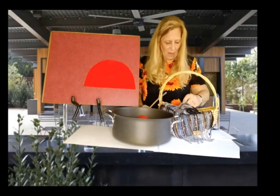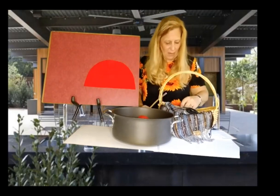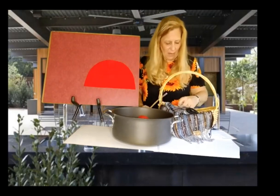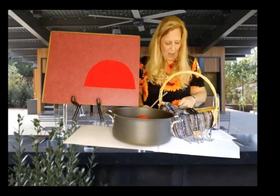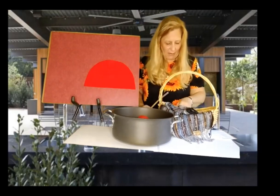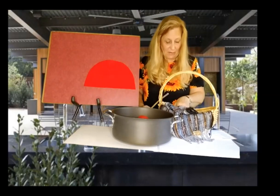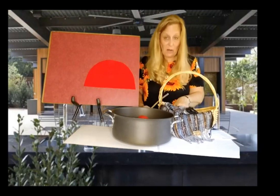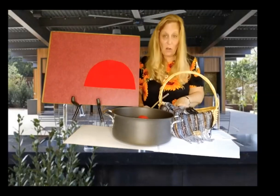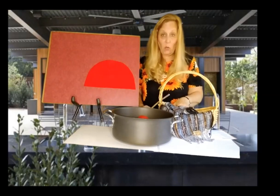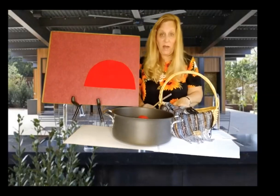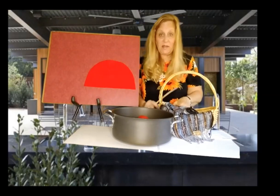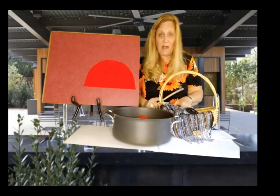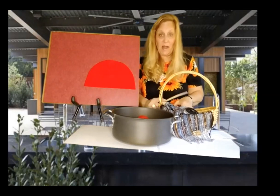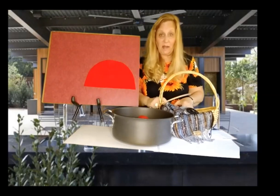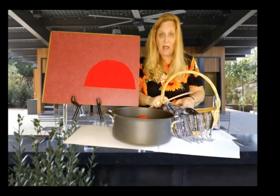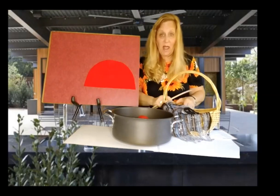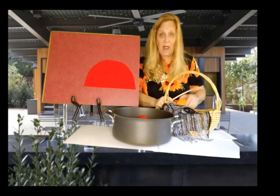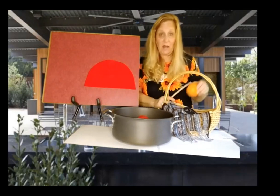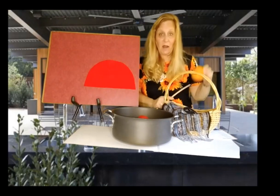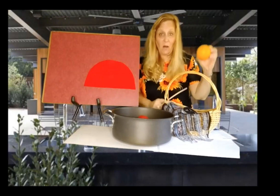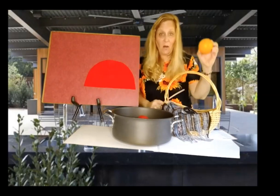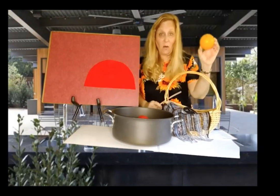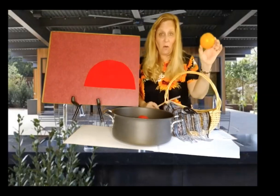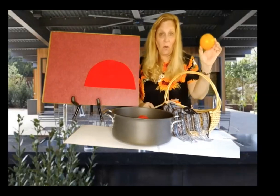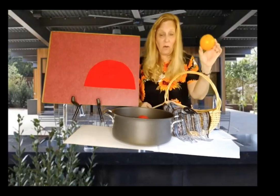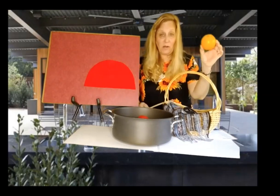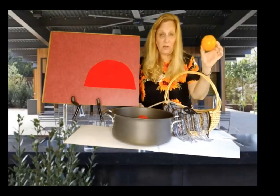Next, we take an orange.